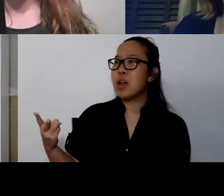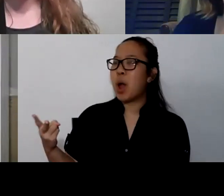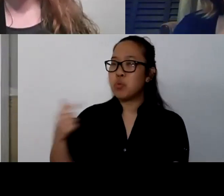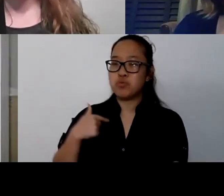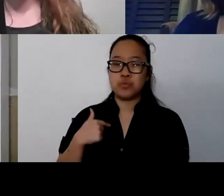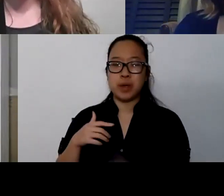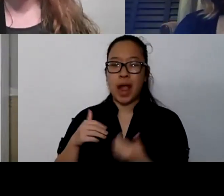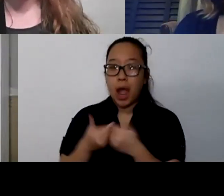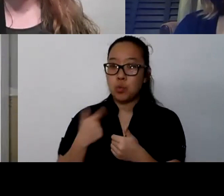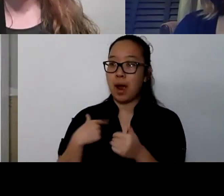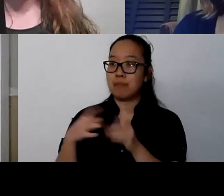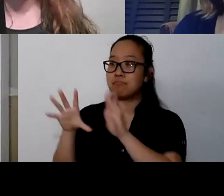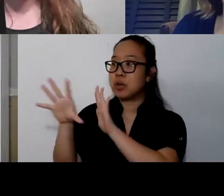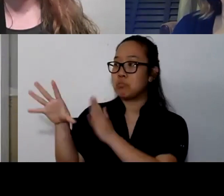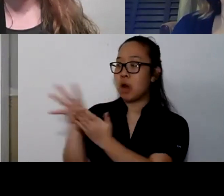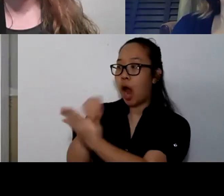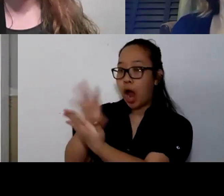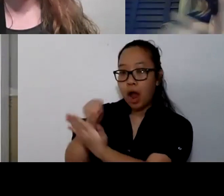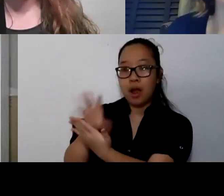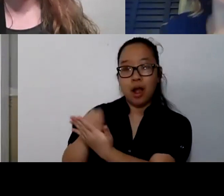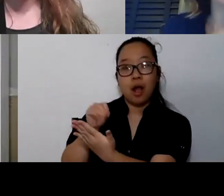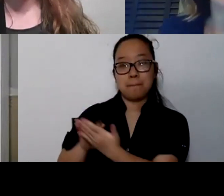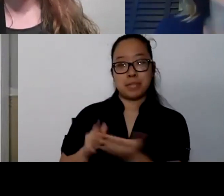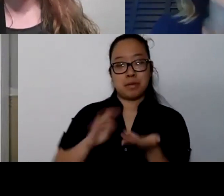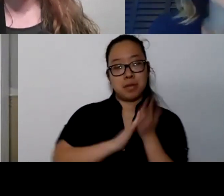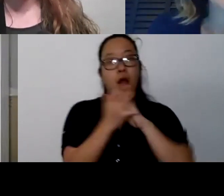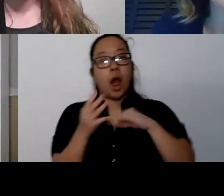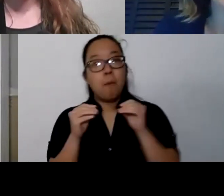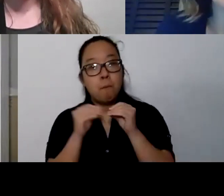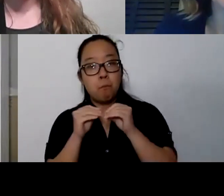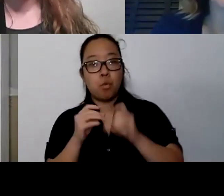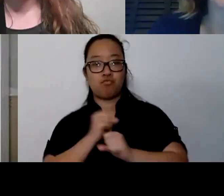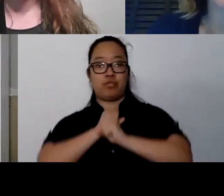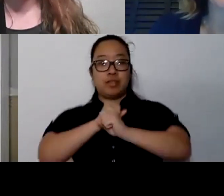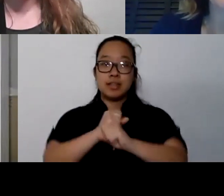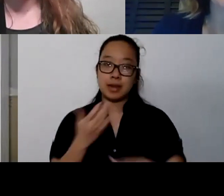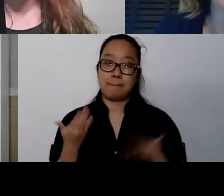Am I gonna learn how to play a song on guitar? Or am I gonna paint a picture? None of these things are based on how good these things are